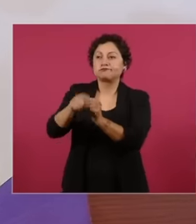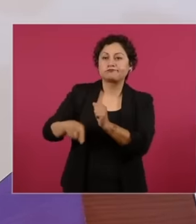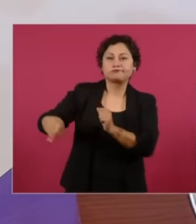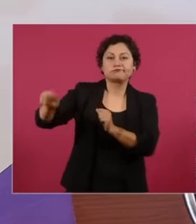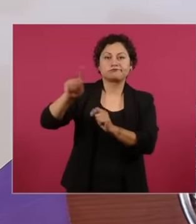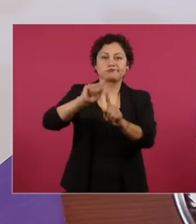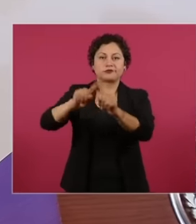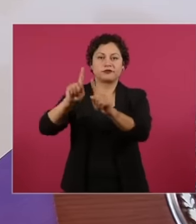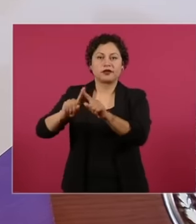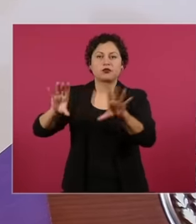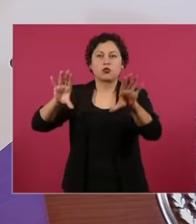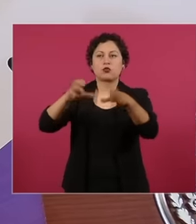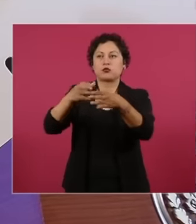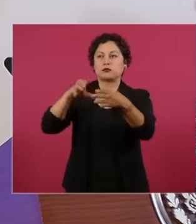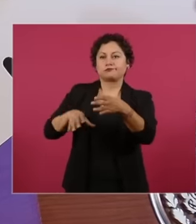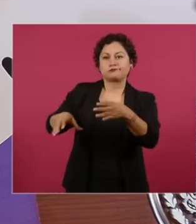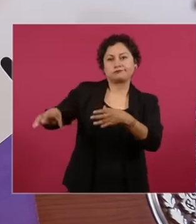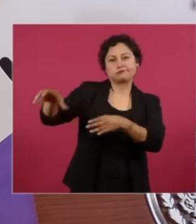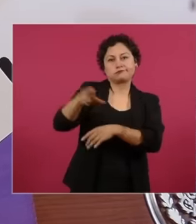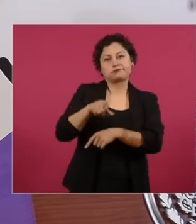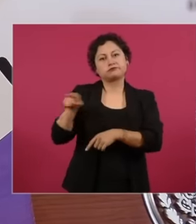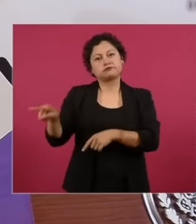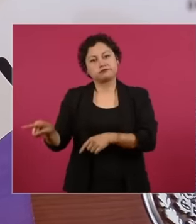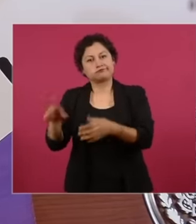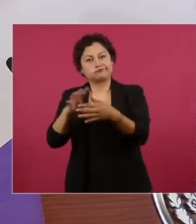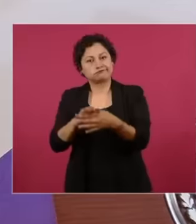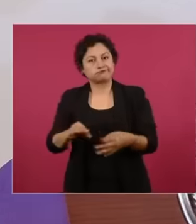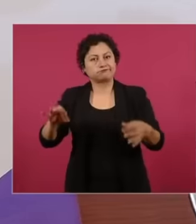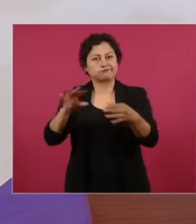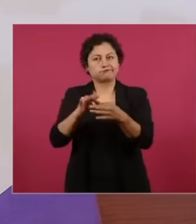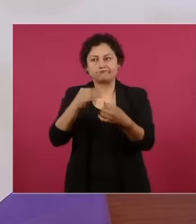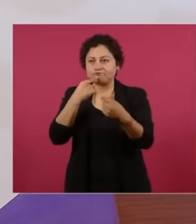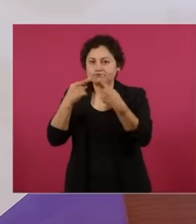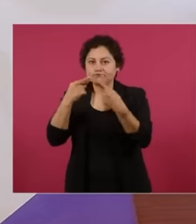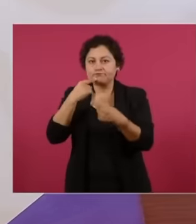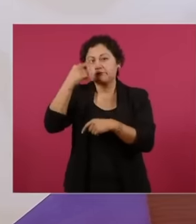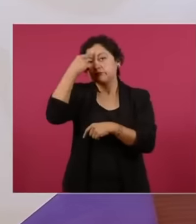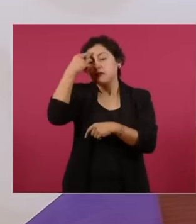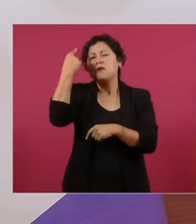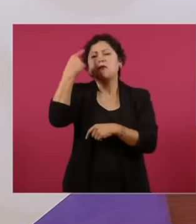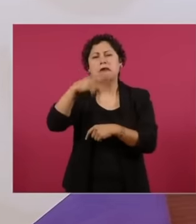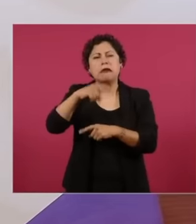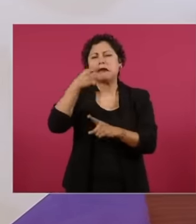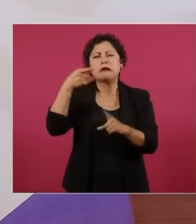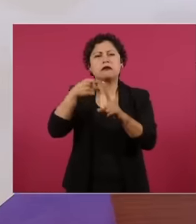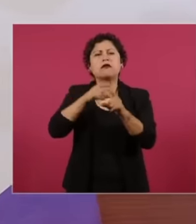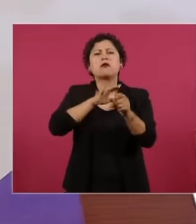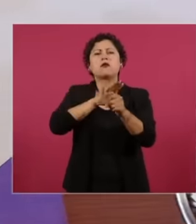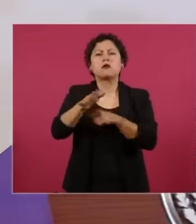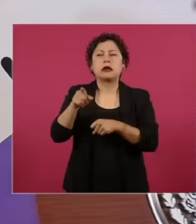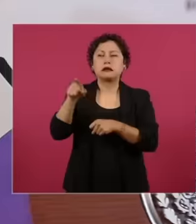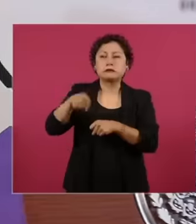those inhabitants would not release, they would lend us their properties so that we could do the